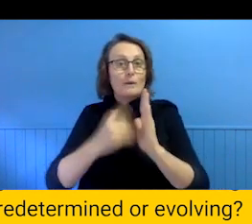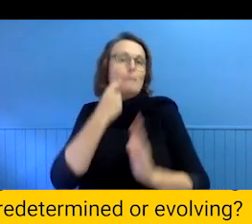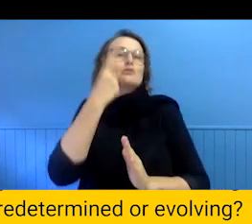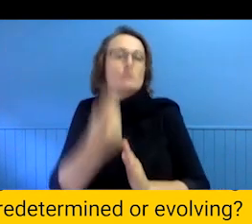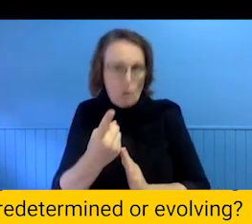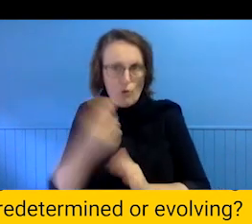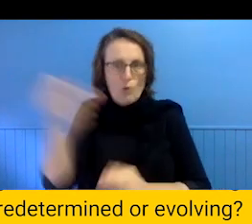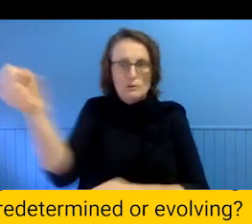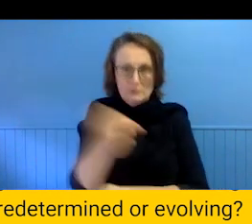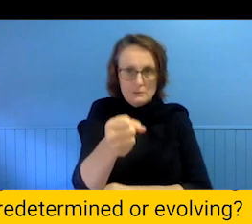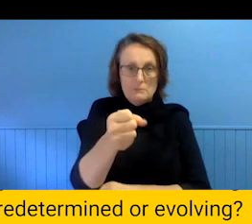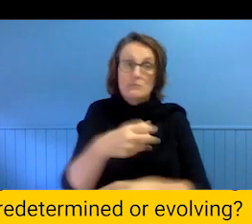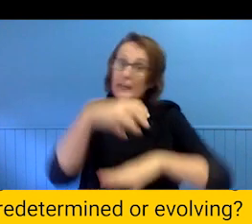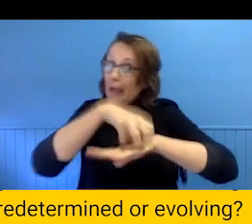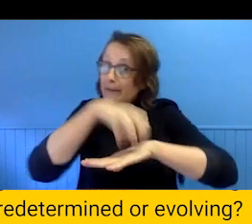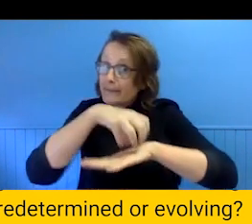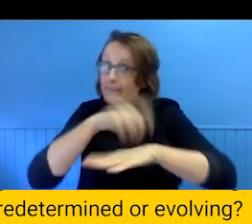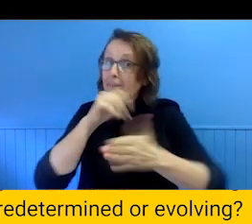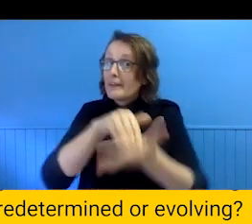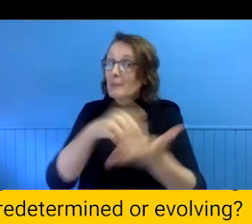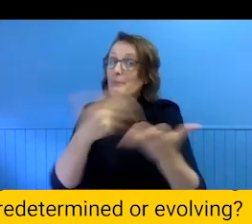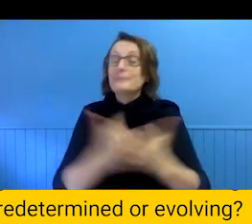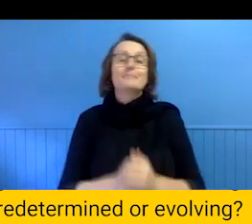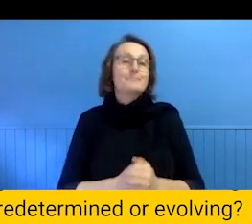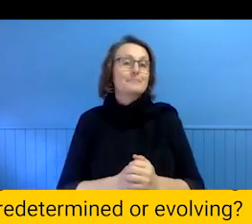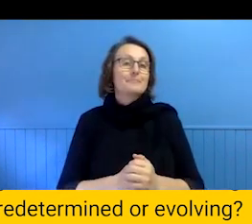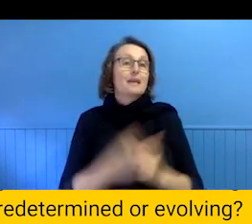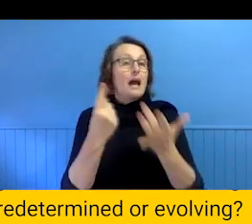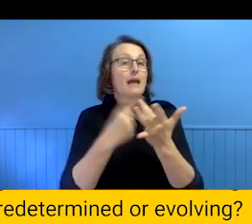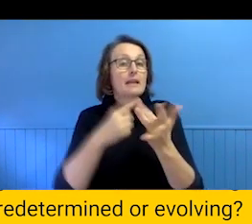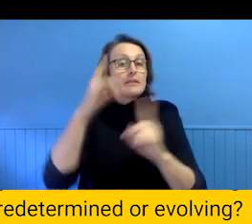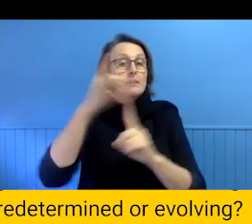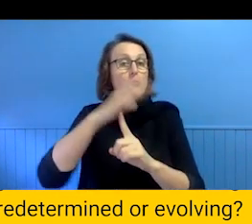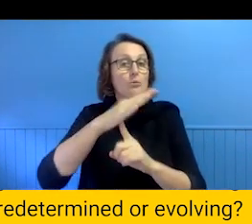I find that cake helps. Another fundamental for us is that history is useful.